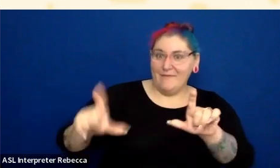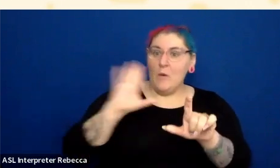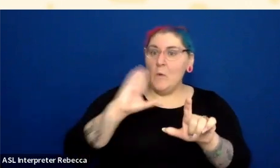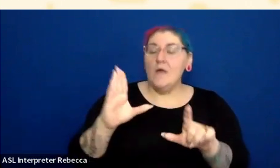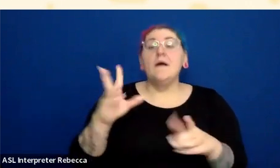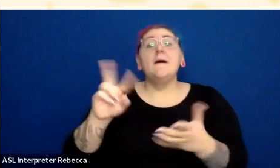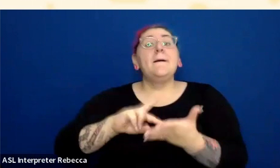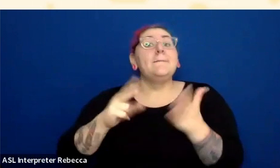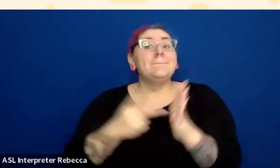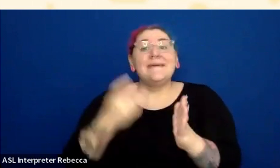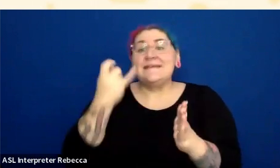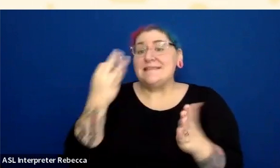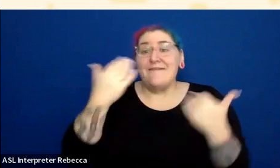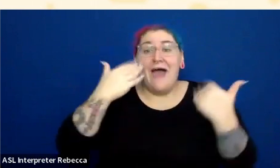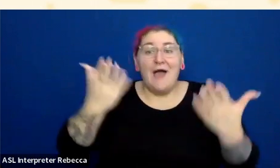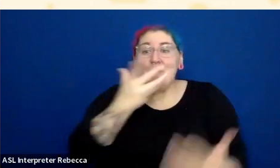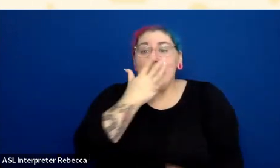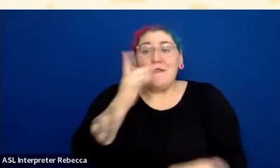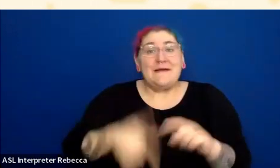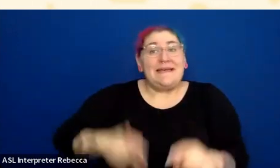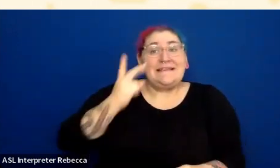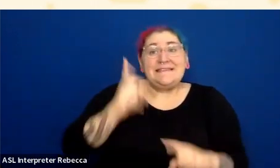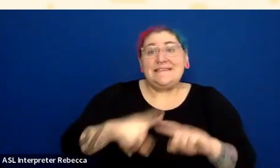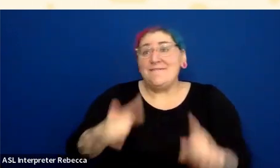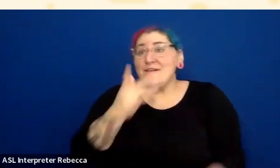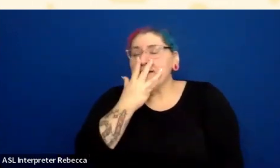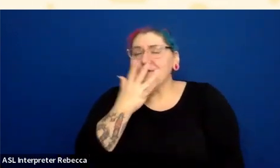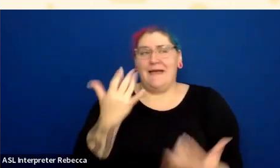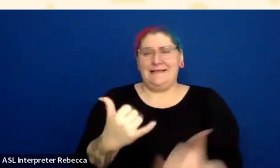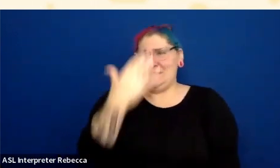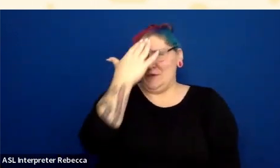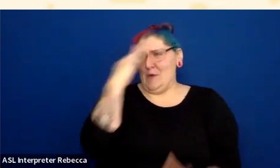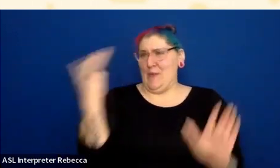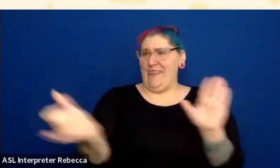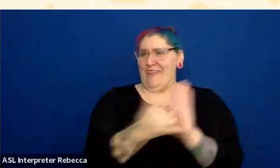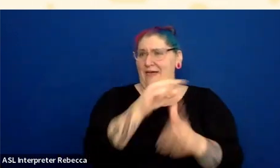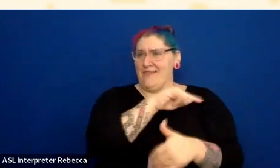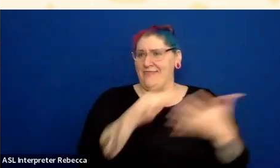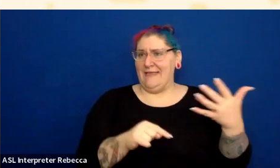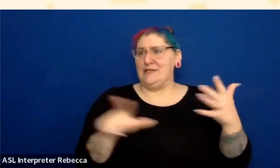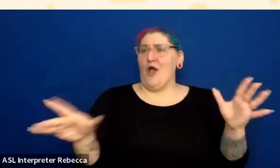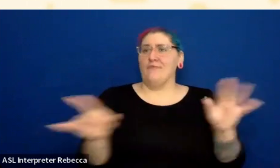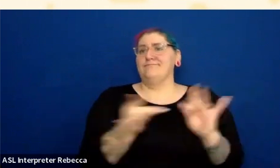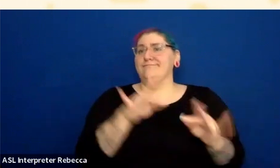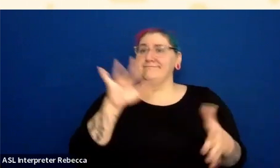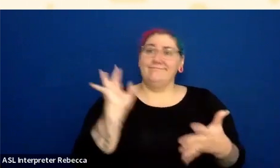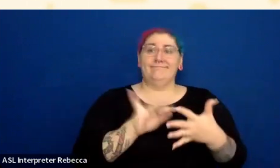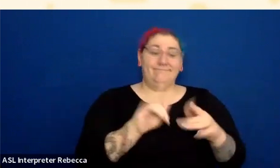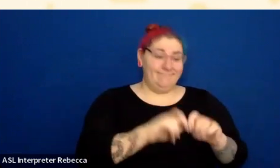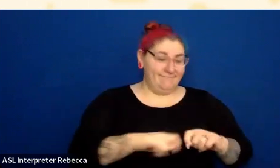Regardless of the color perception or contrast sensitivity, I'm still going to be able to tell.